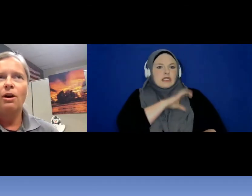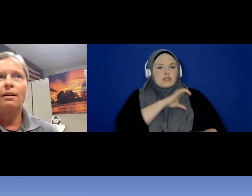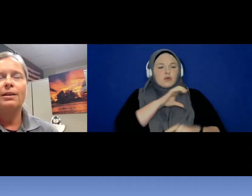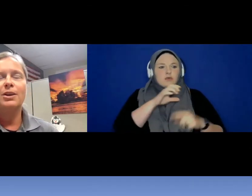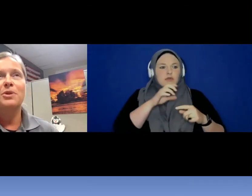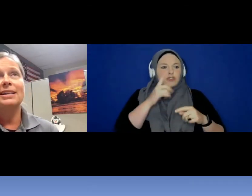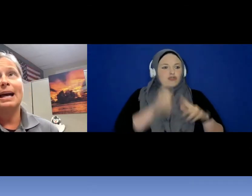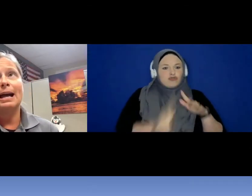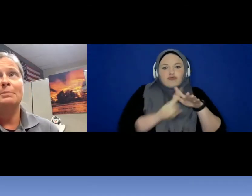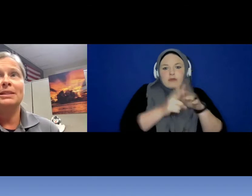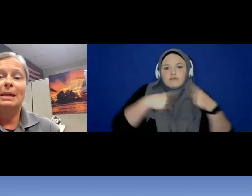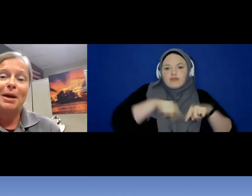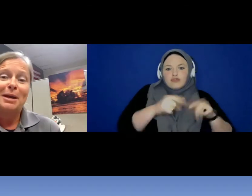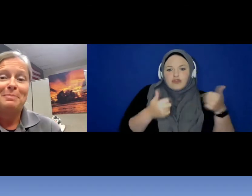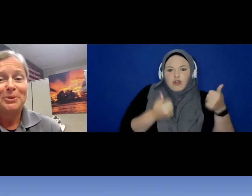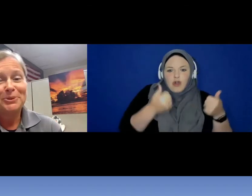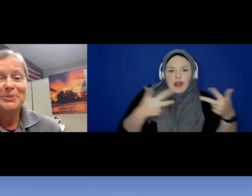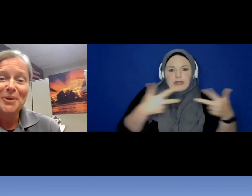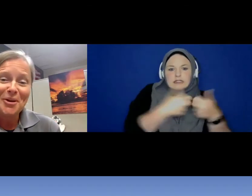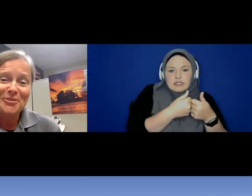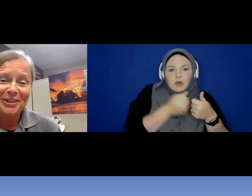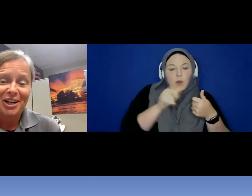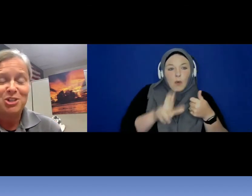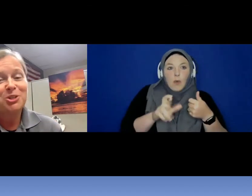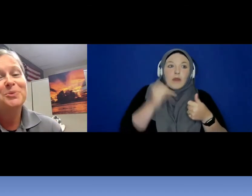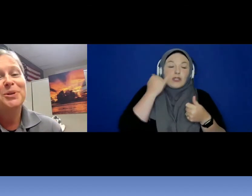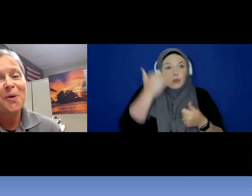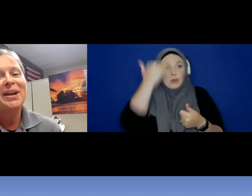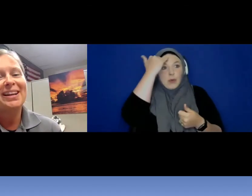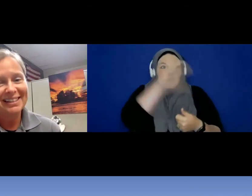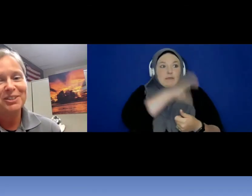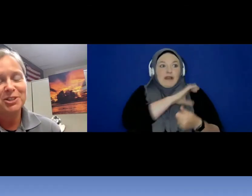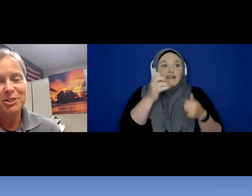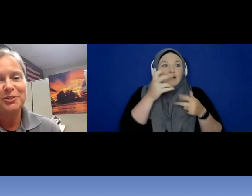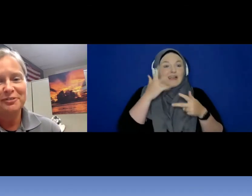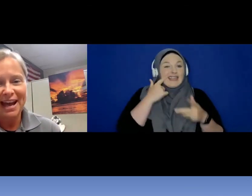or you know that time that they might pull you over because you were going a little too fast